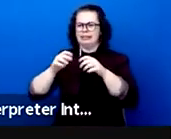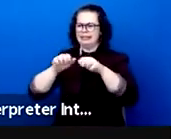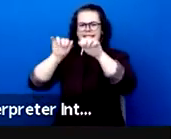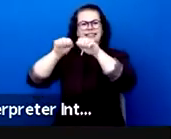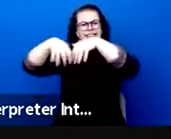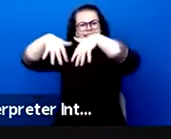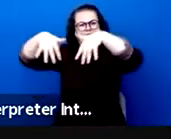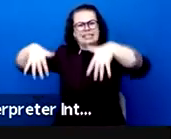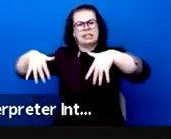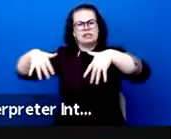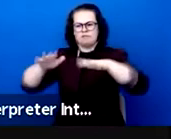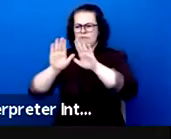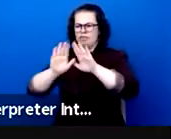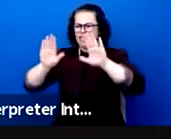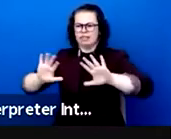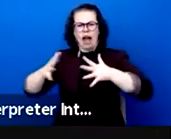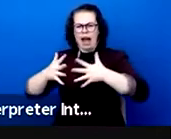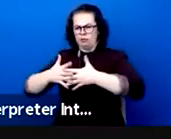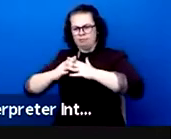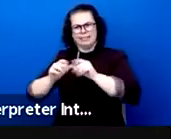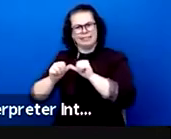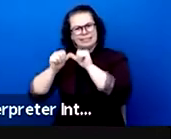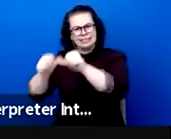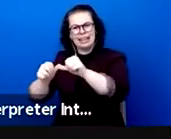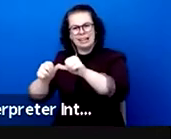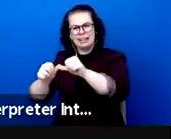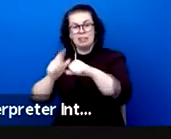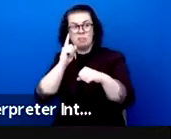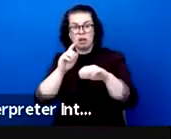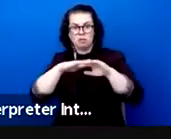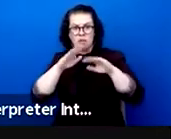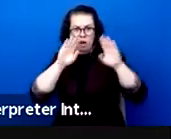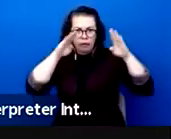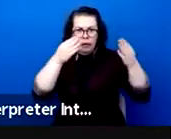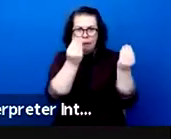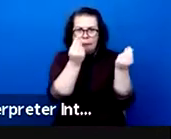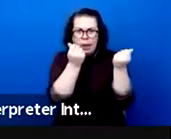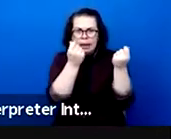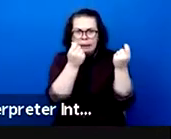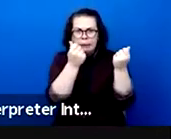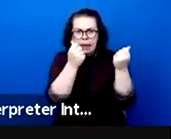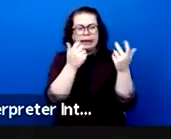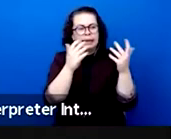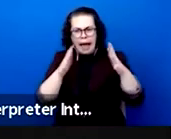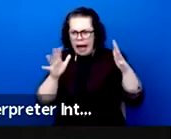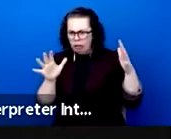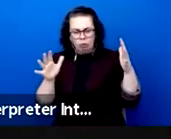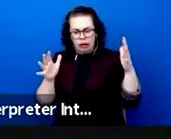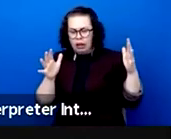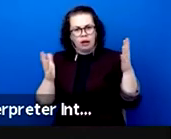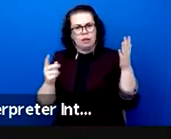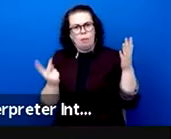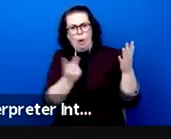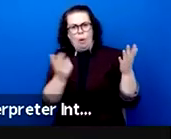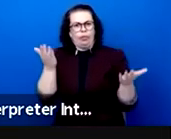in an increasingly commercial environment. This art who is at the antipodes of prophets